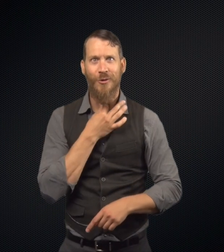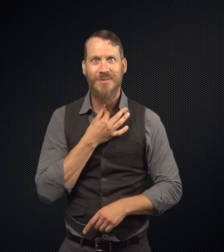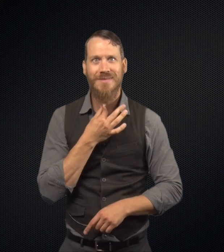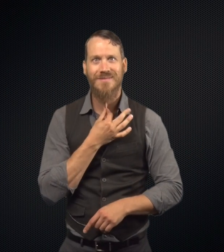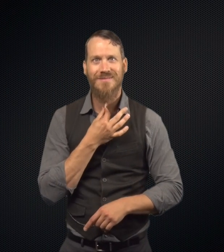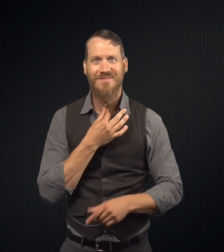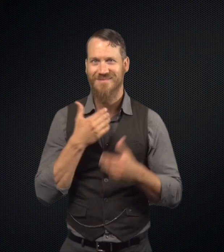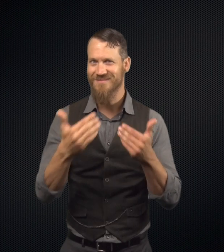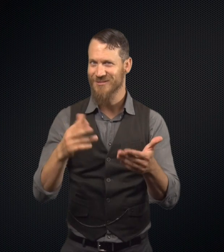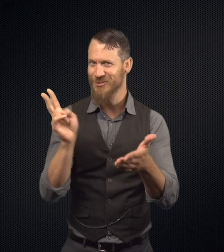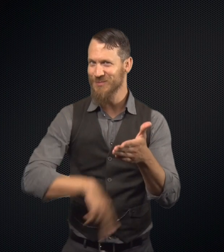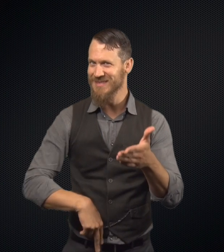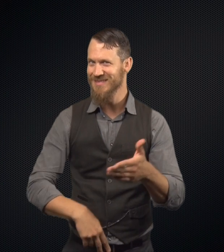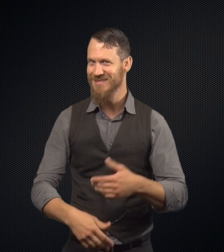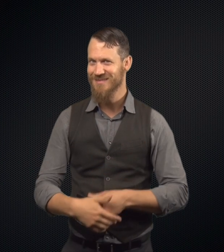Are you curious? Go ahead and read.